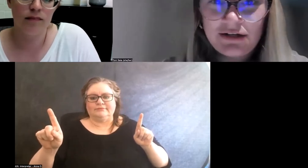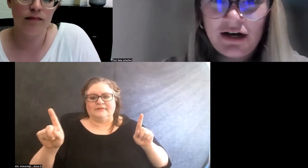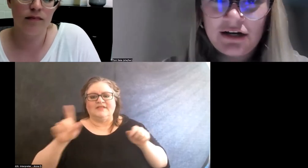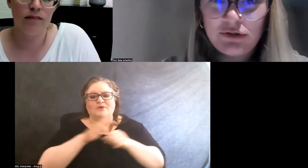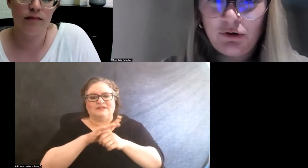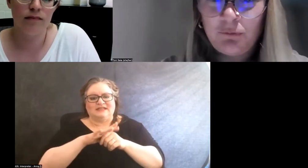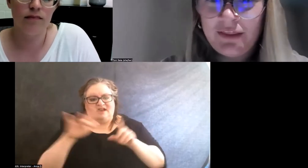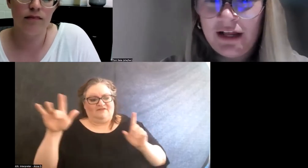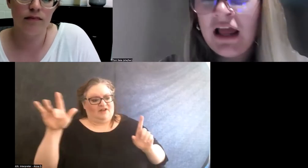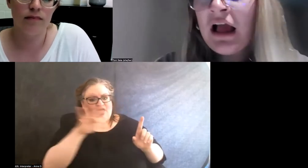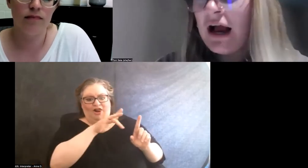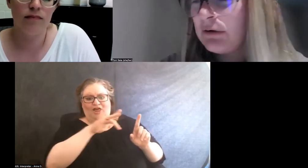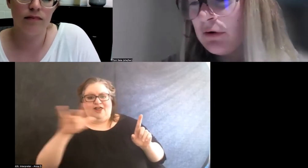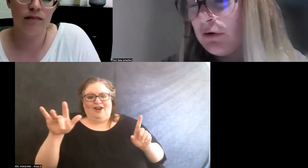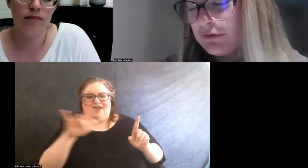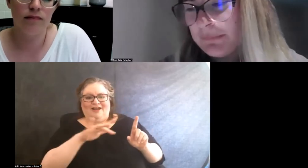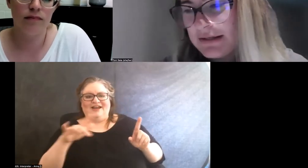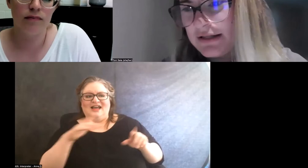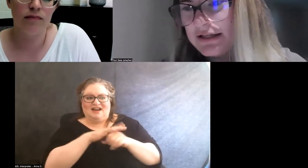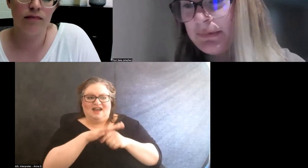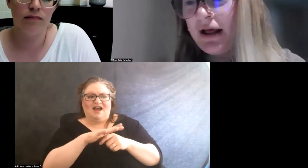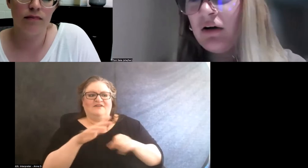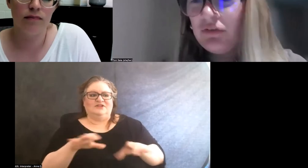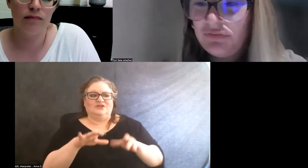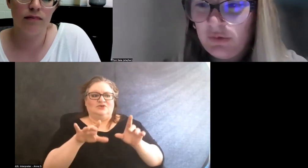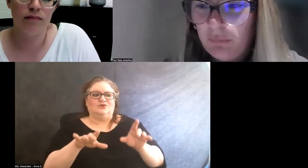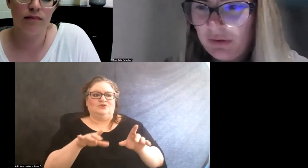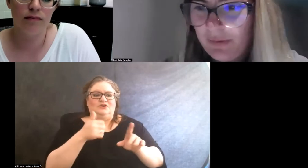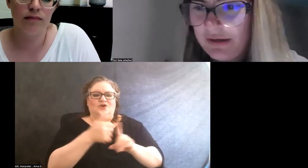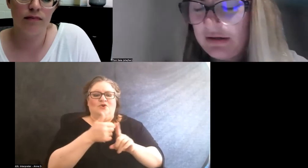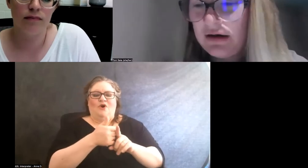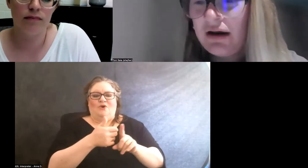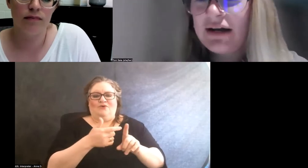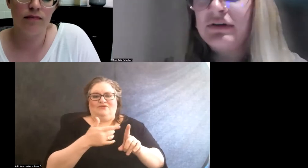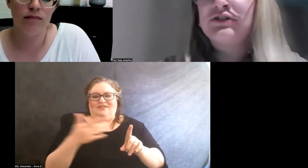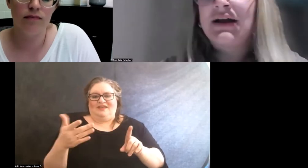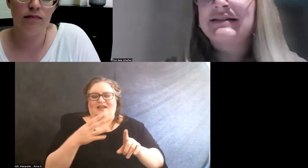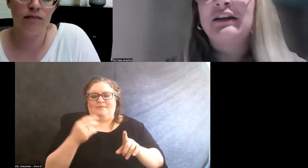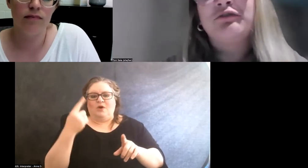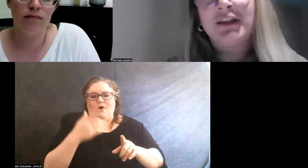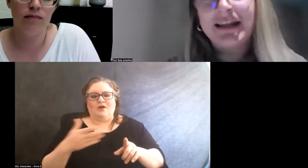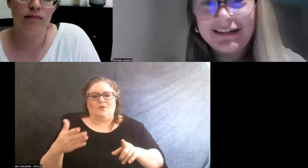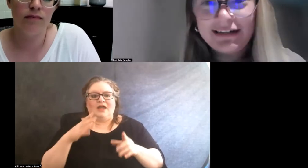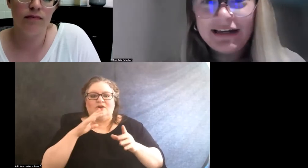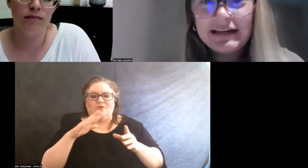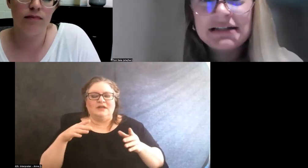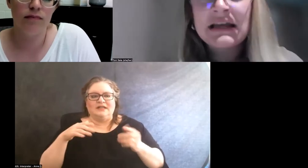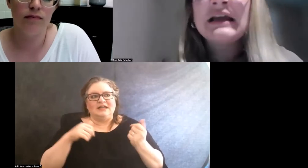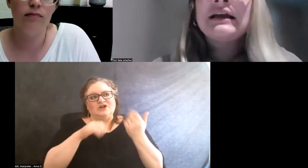to kinda do your own thing. I don't know if you missed this, but I also think one way to kind of address conflicting needs